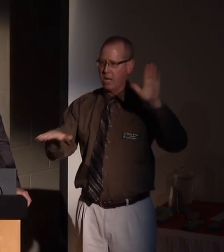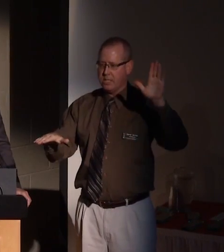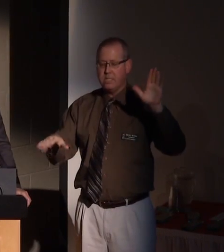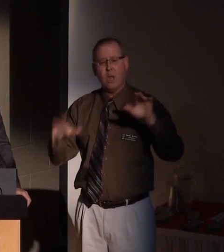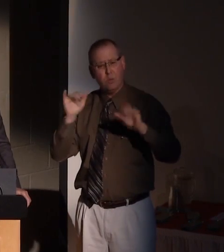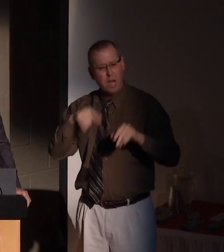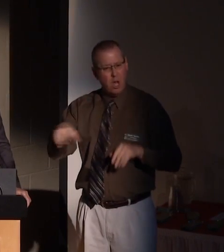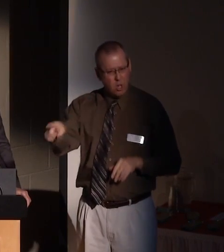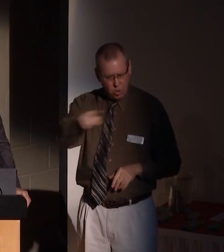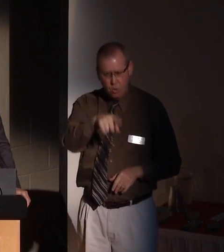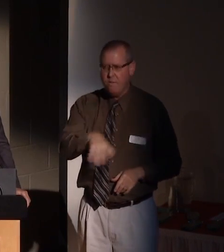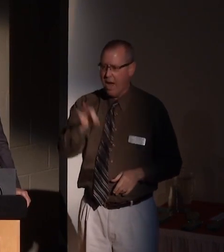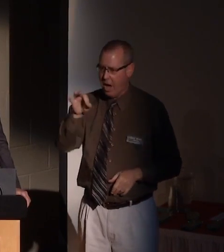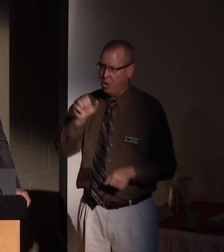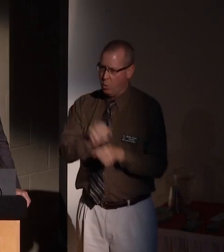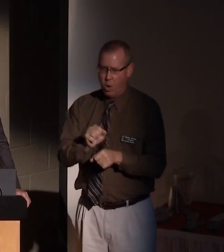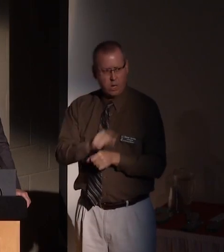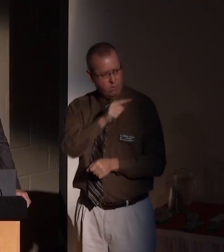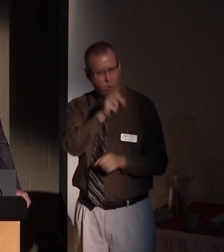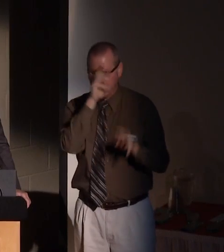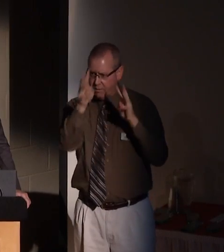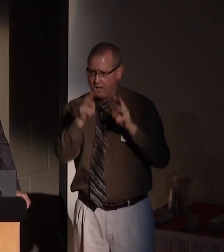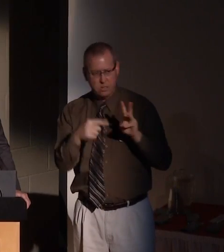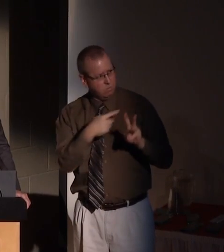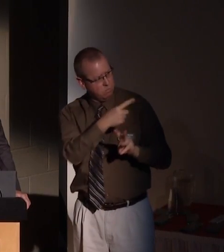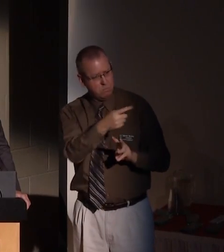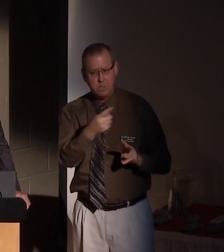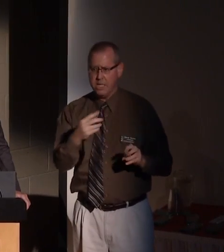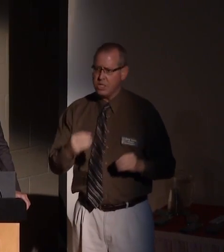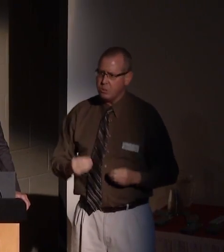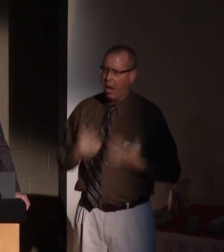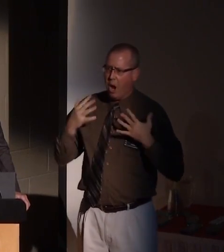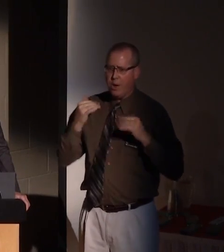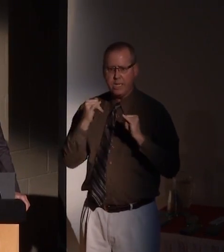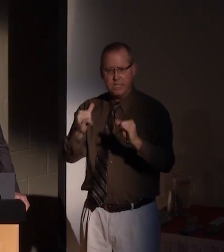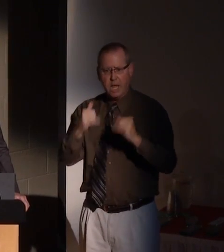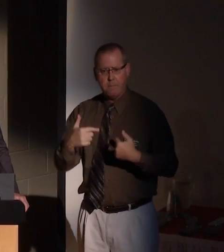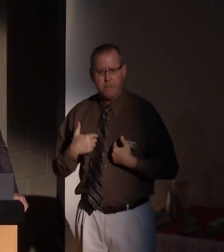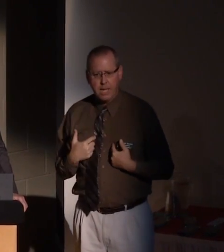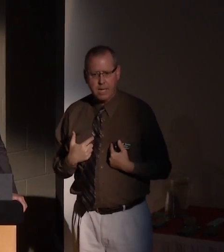you have found that the work of these innovators, as inspiring as I have.